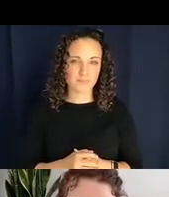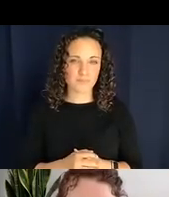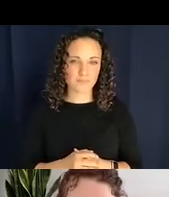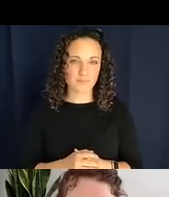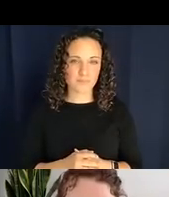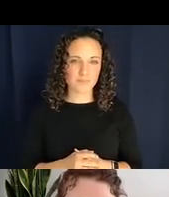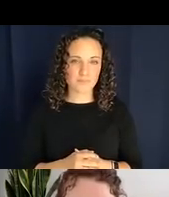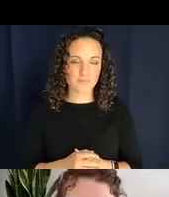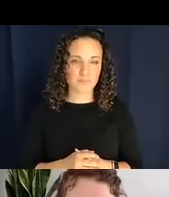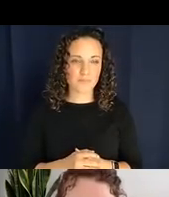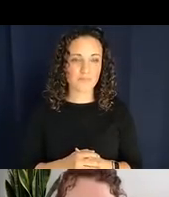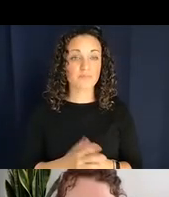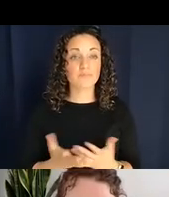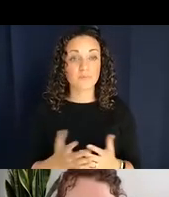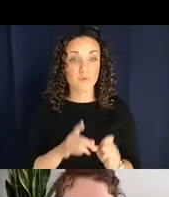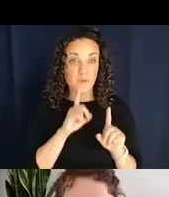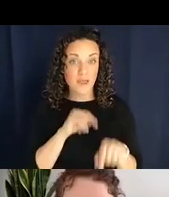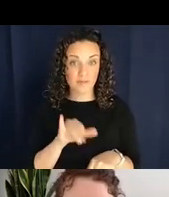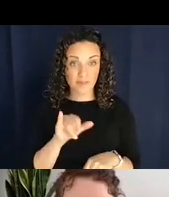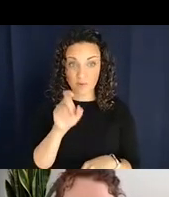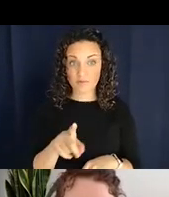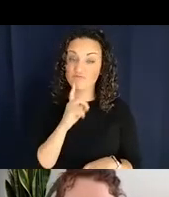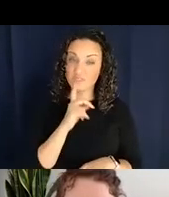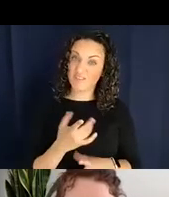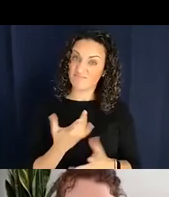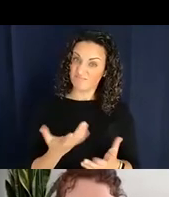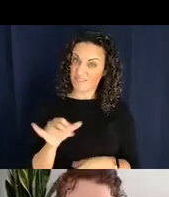So to answer that question - are they the same or different? In this aspect the answer